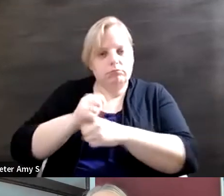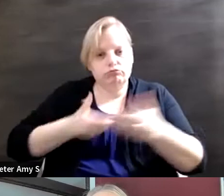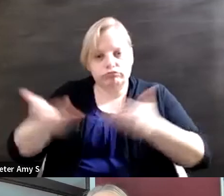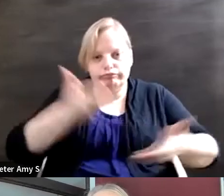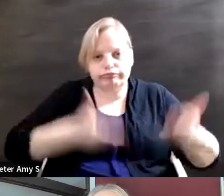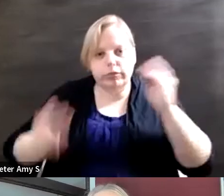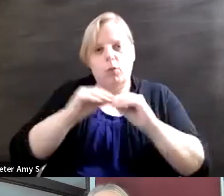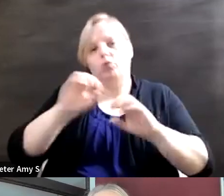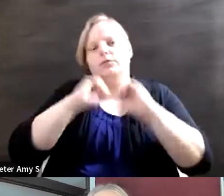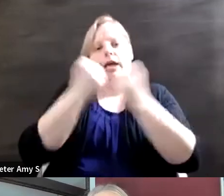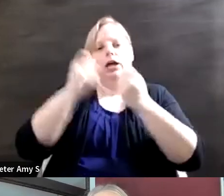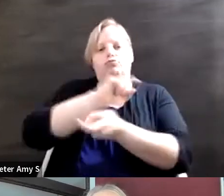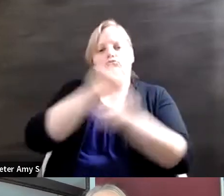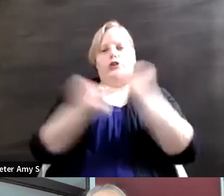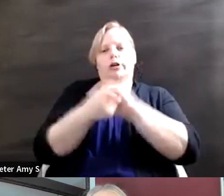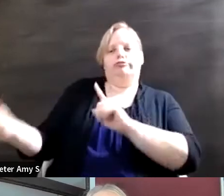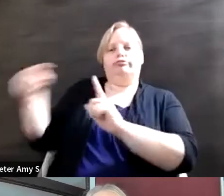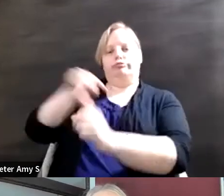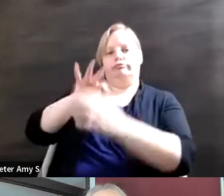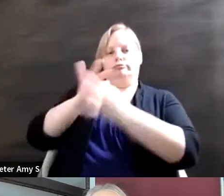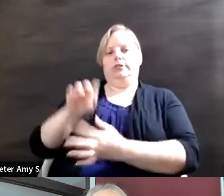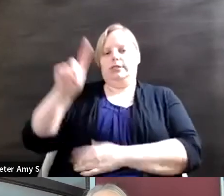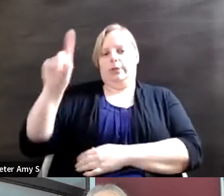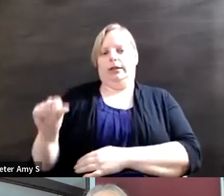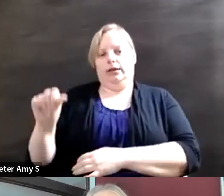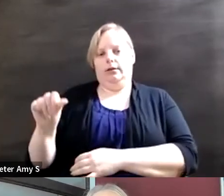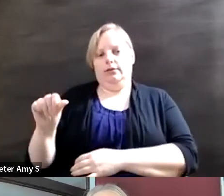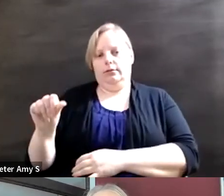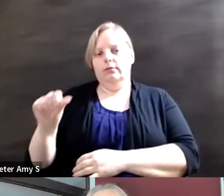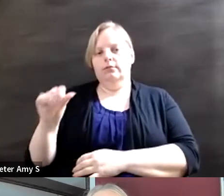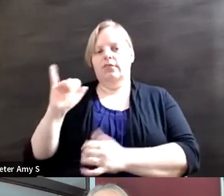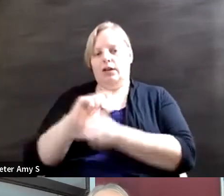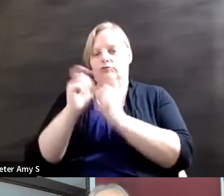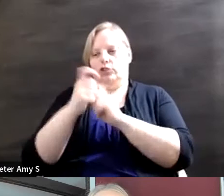around disability since the London 2012 games and how that has changed and so we in the U.S.